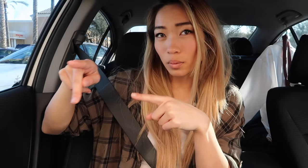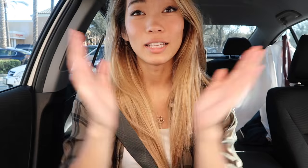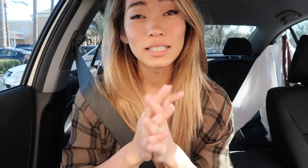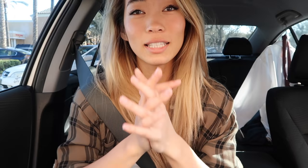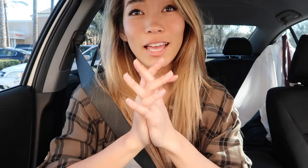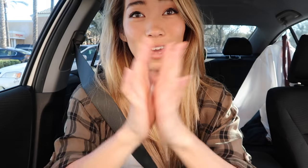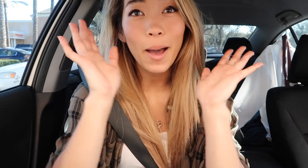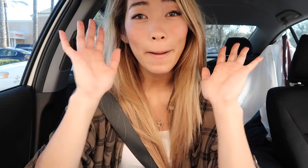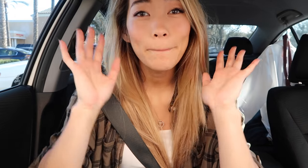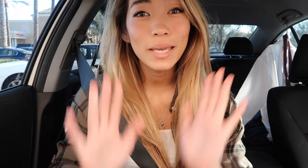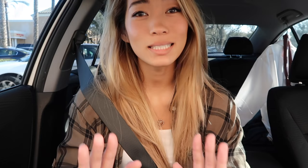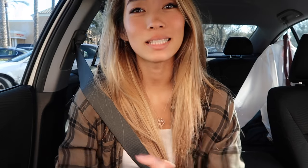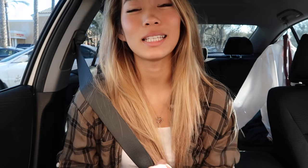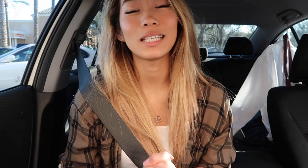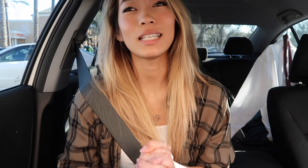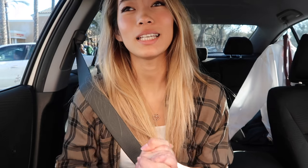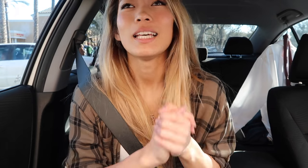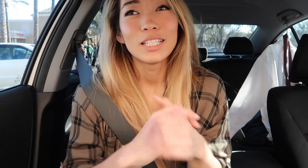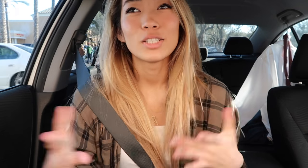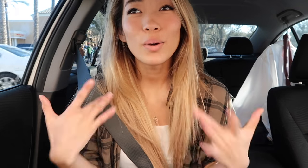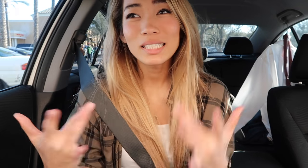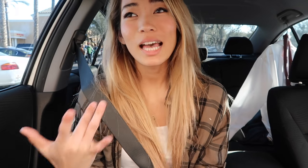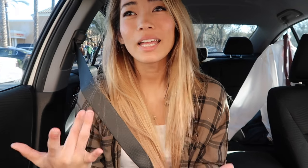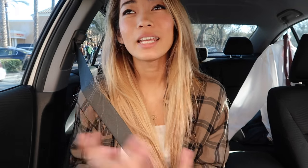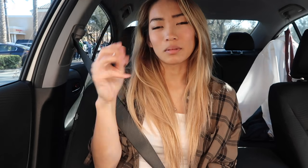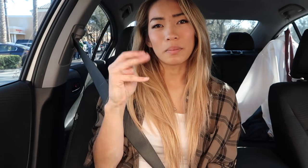pro Isn't that amazing so excited